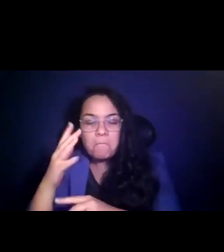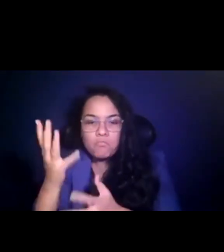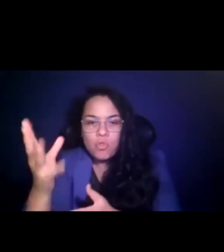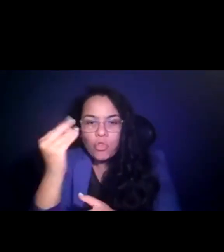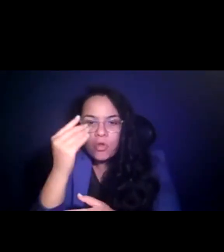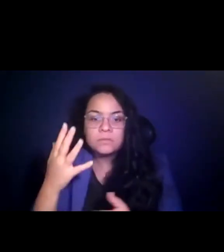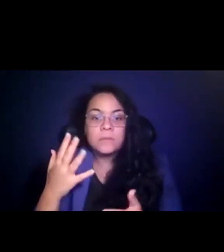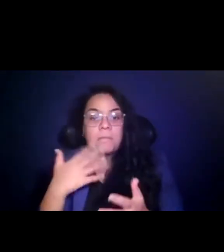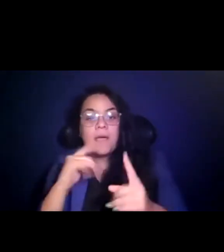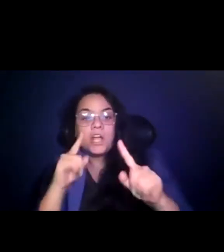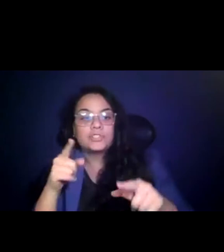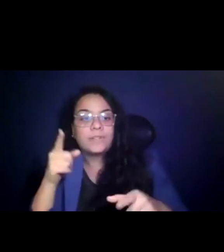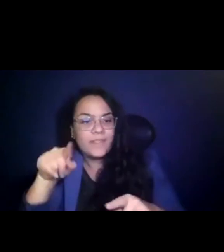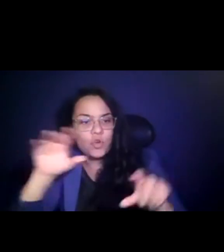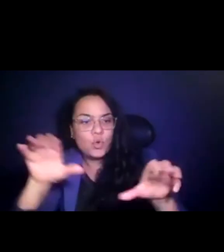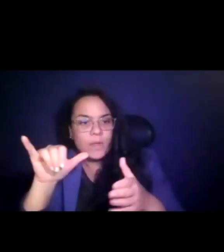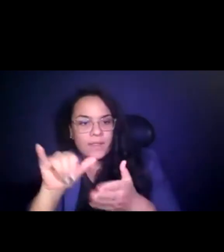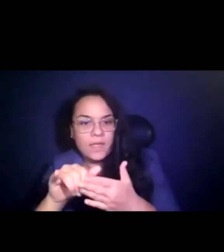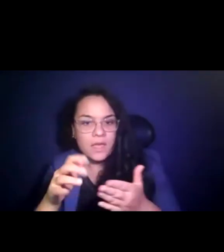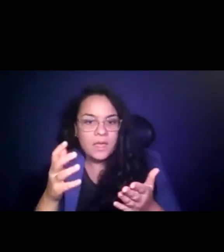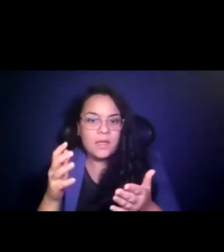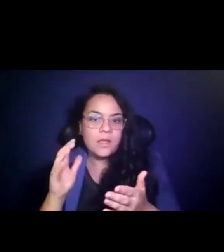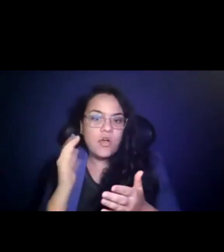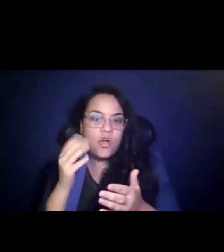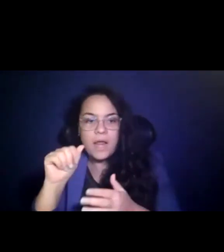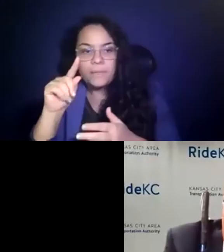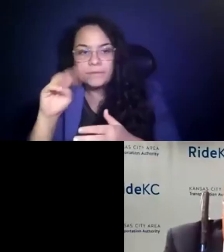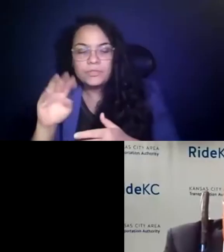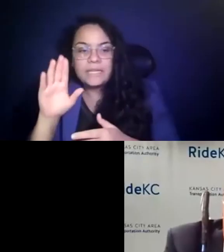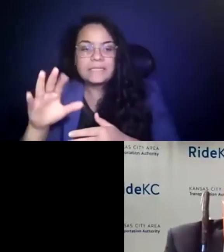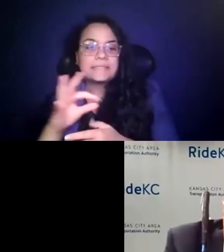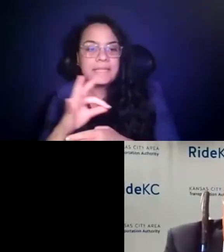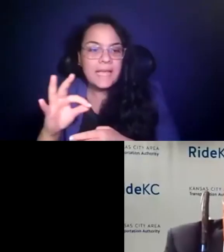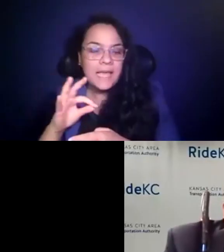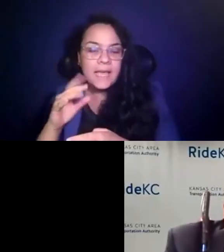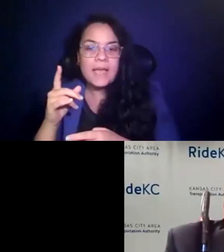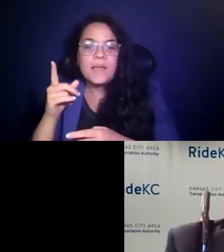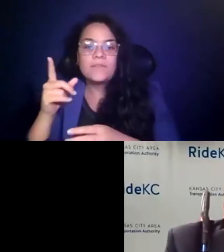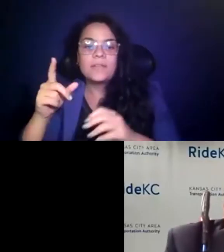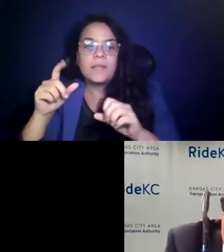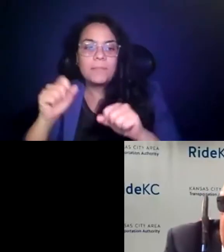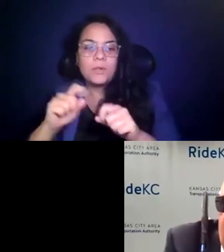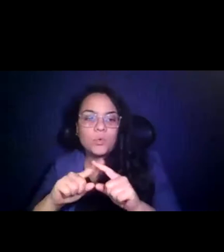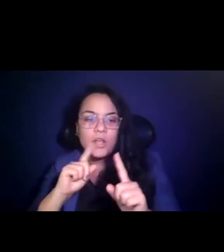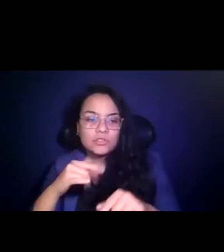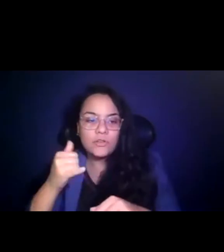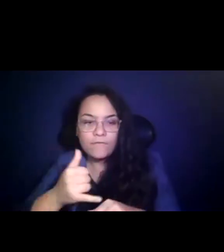15:21:28 Our region 7 administrator, his staff, the ability to answer a phone call quickly,